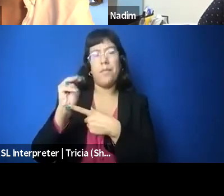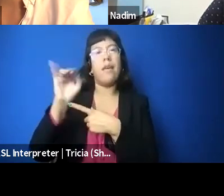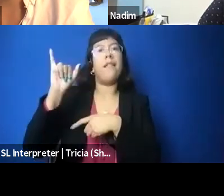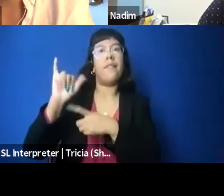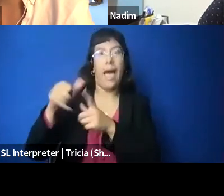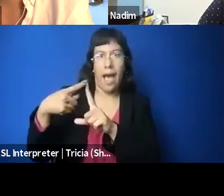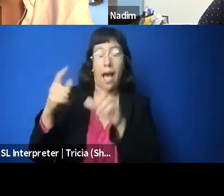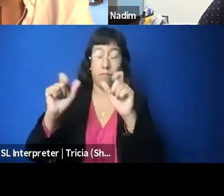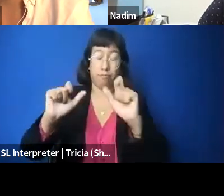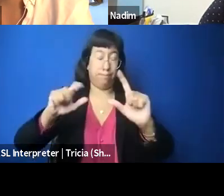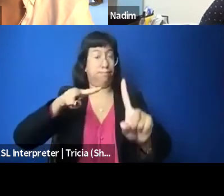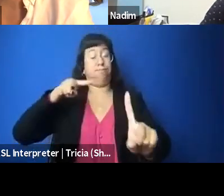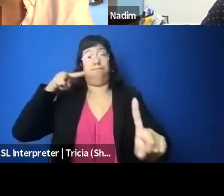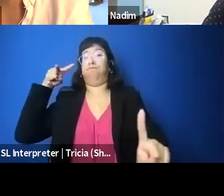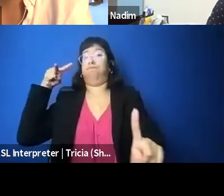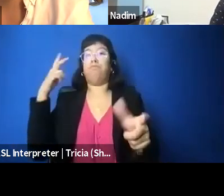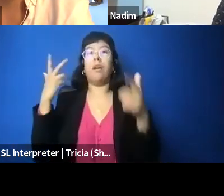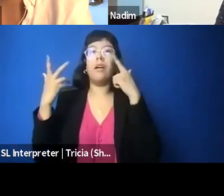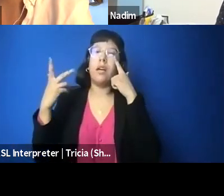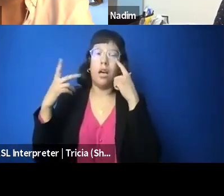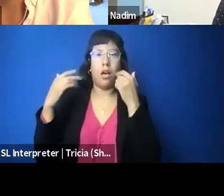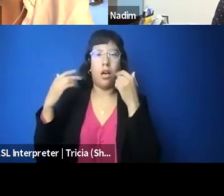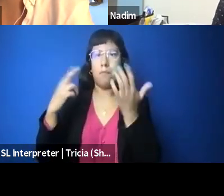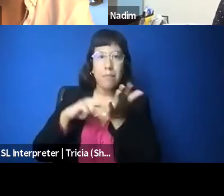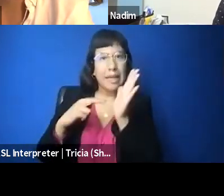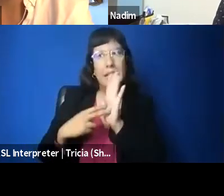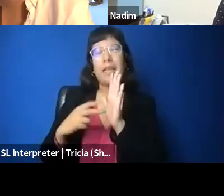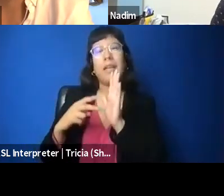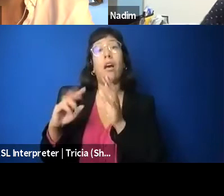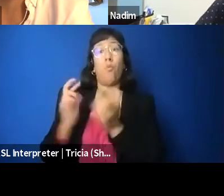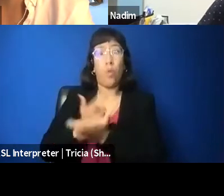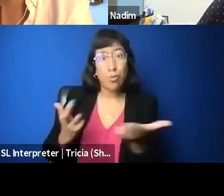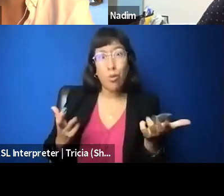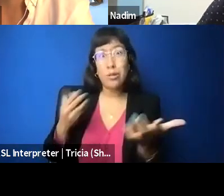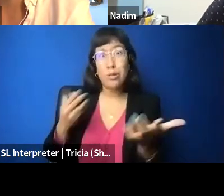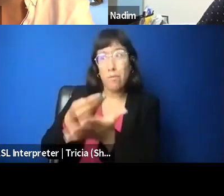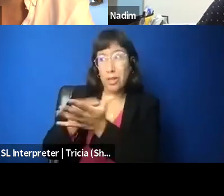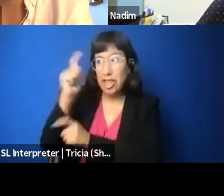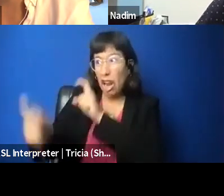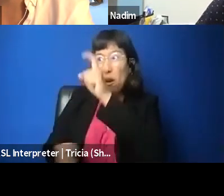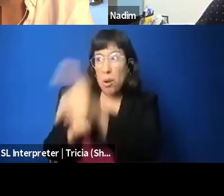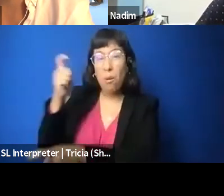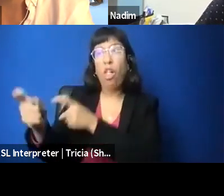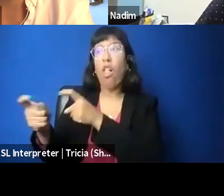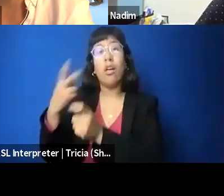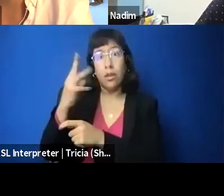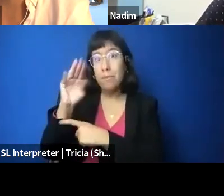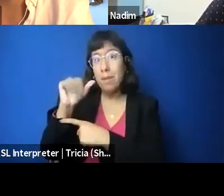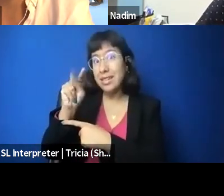of charitable work, important, crucial, life-giving forms of humanitarian work in areas where the,